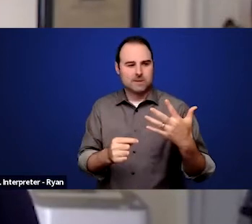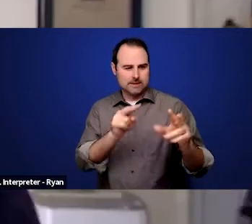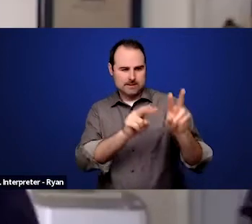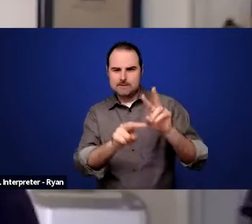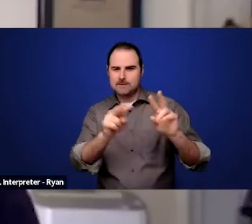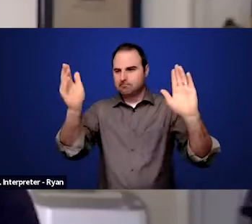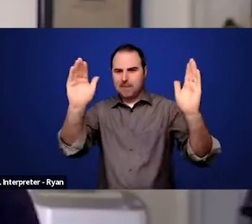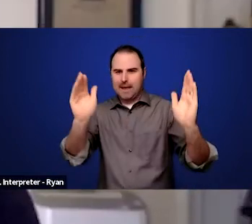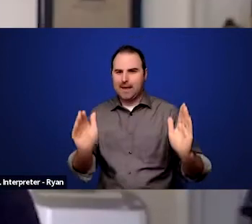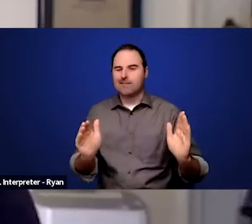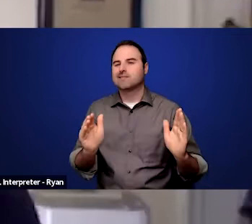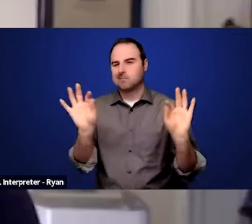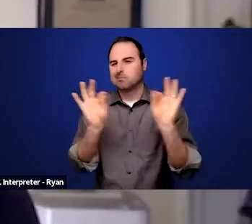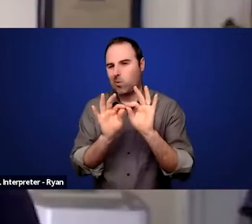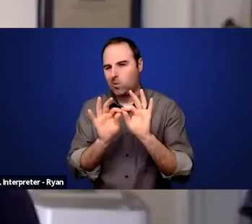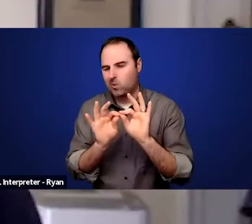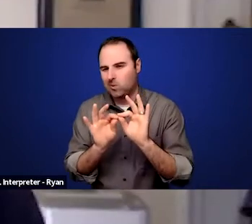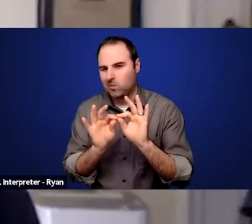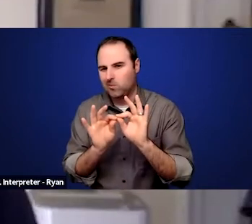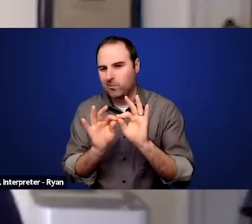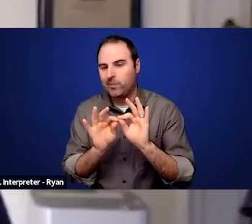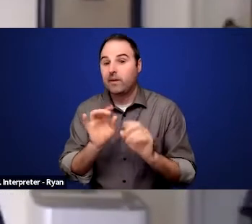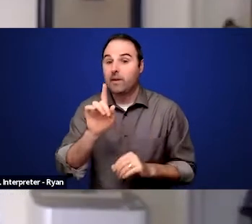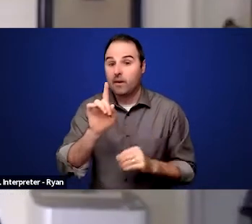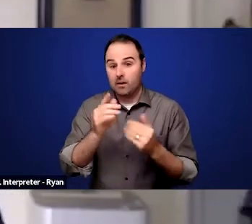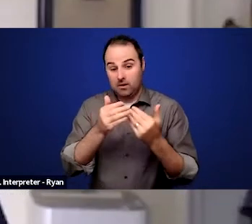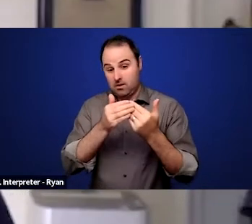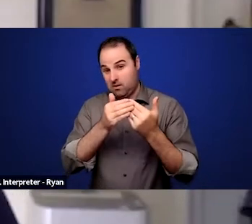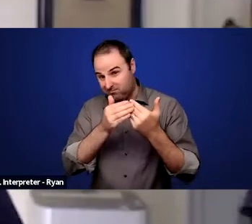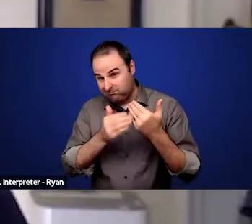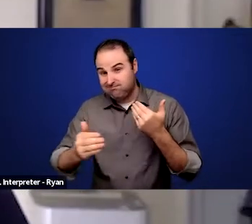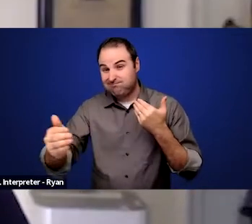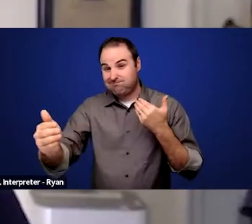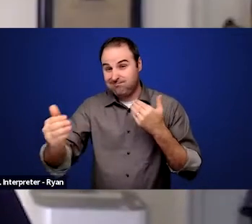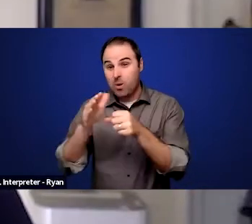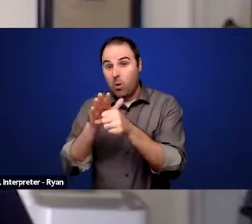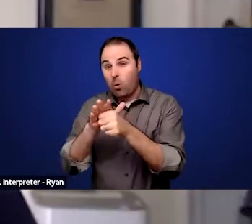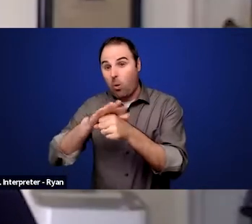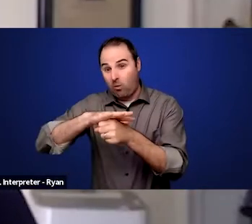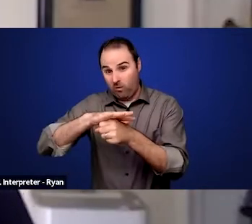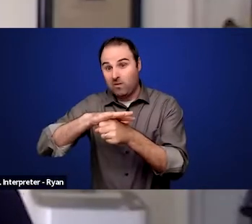What I think is very important about long-term COVID is that we need to be looking